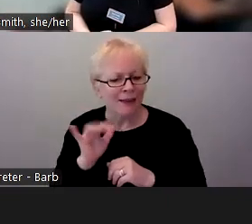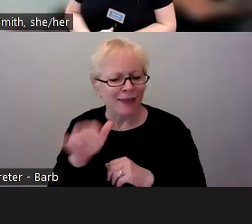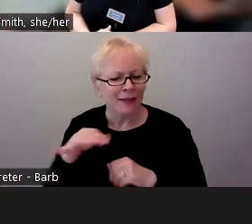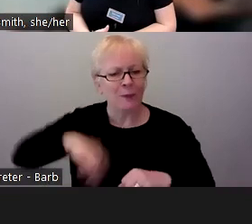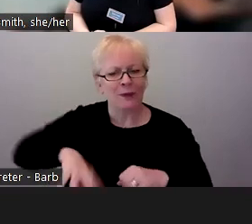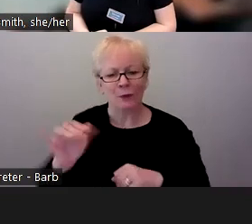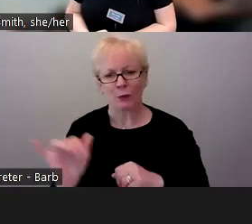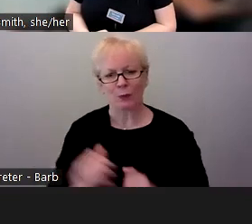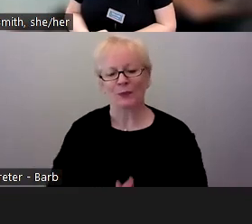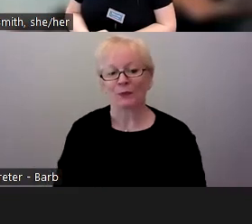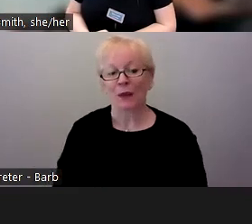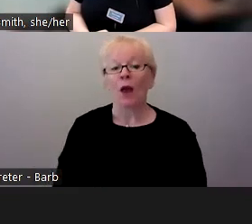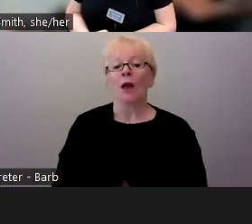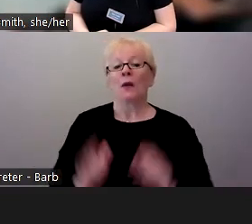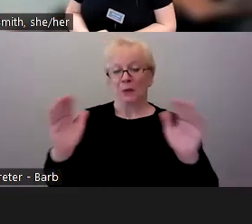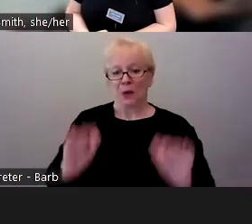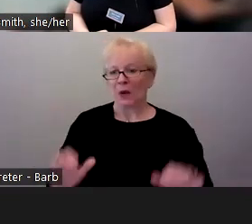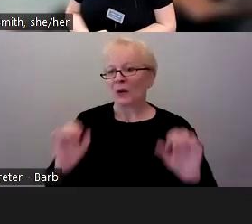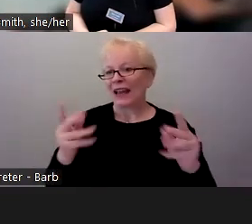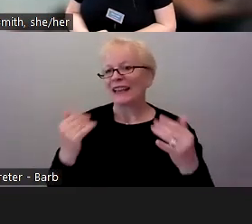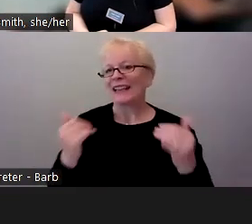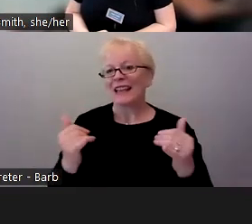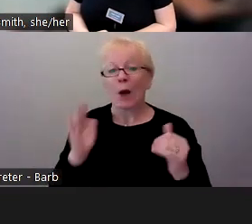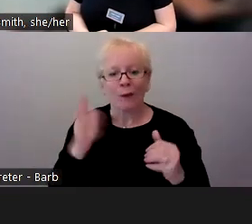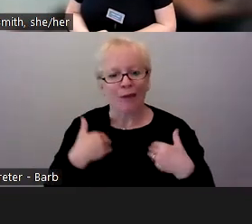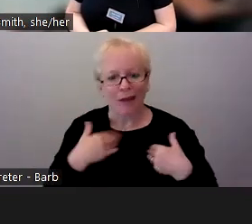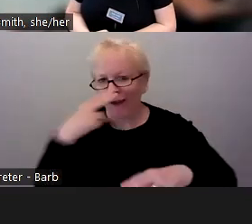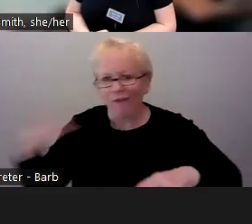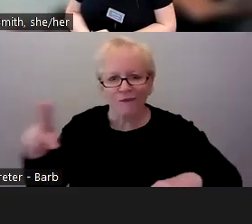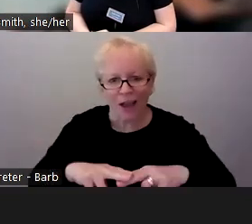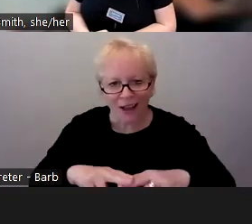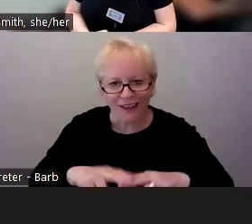Okay, so we're going to have a little fun now with our next question.